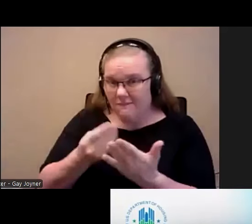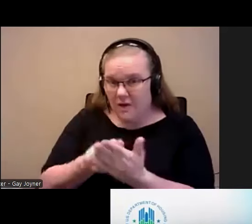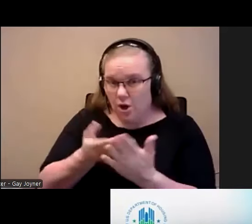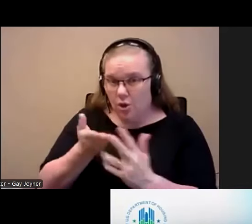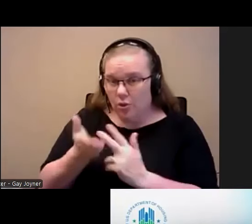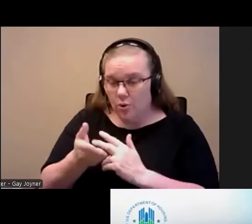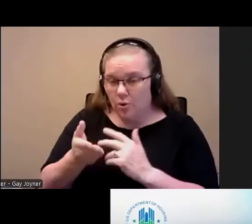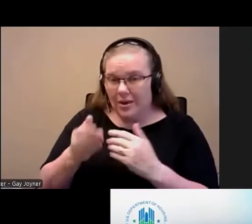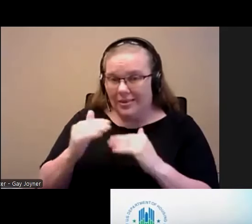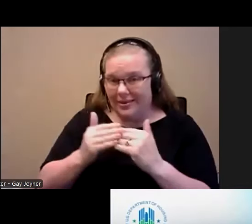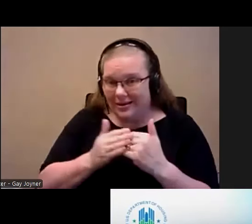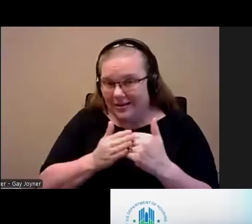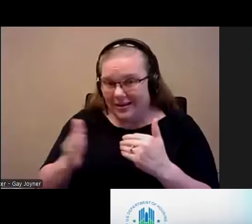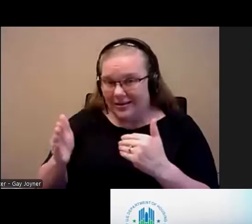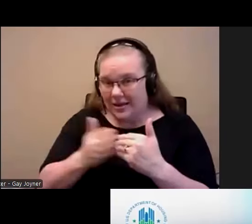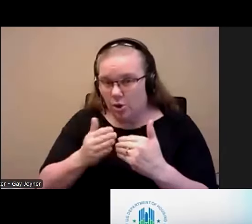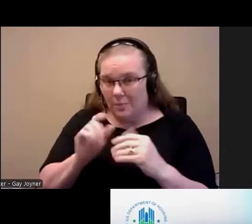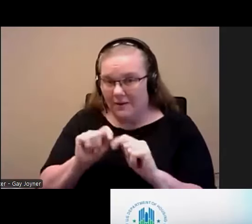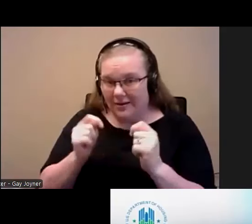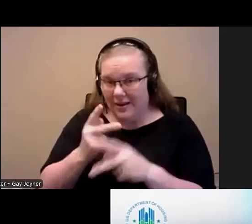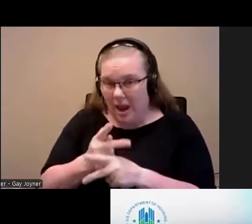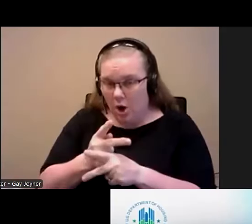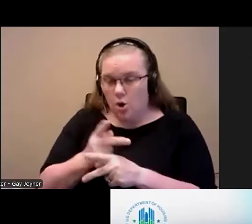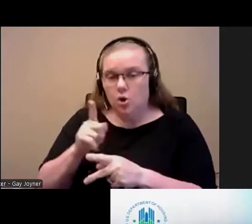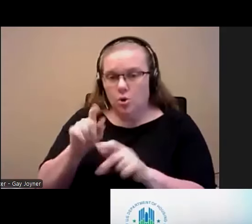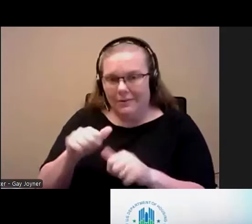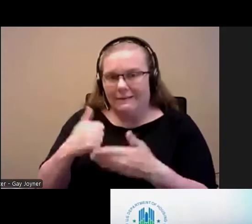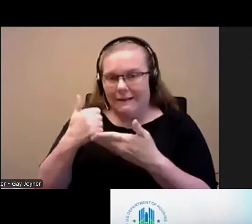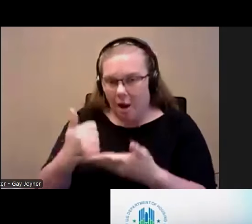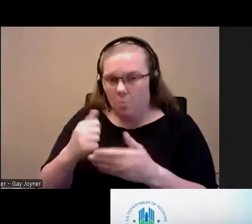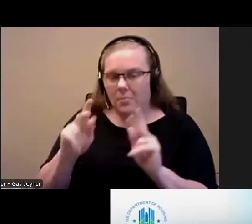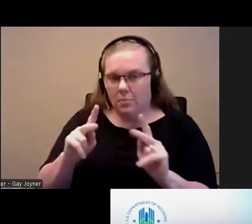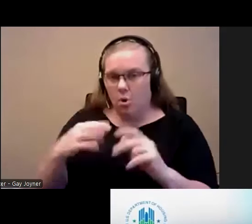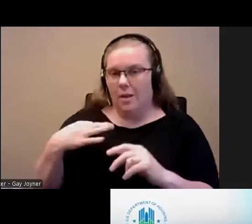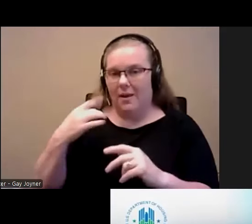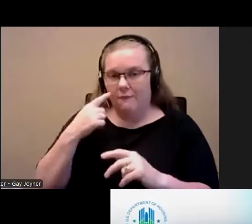for example, you can assist people to apply for vouchers and help them navigate the process.